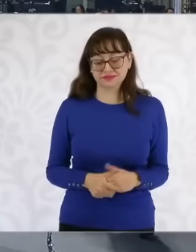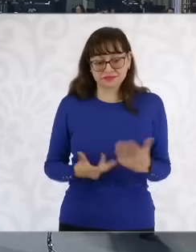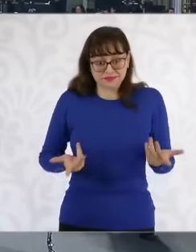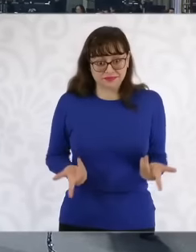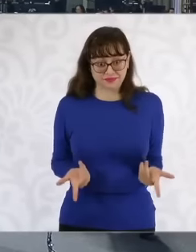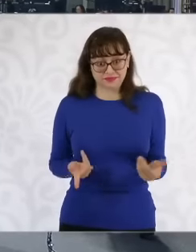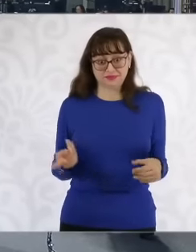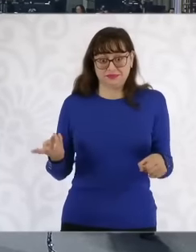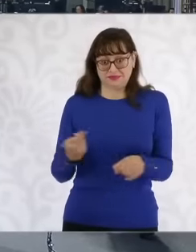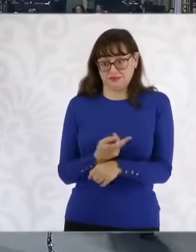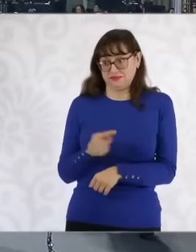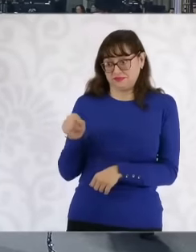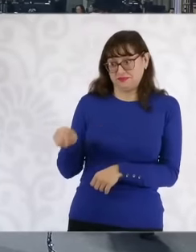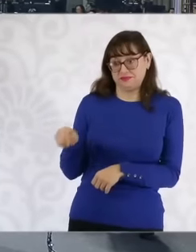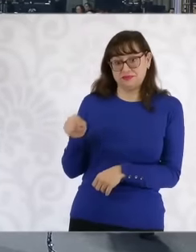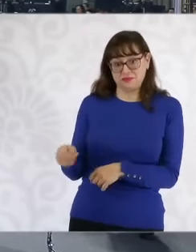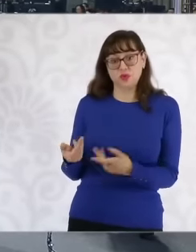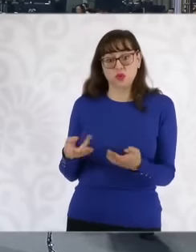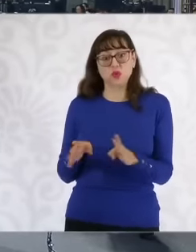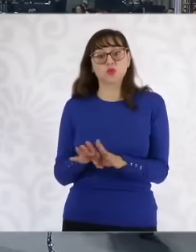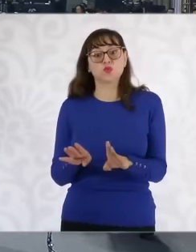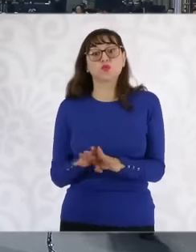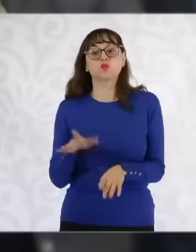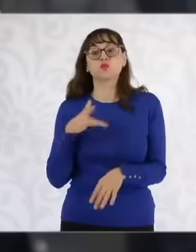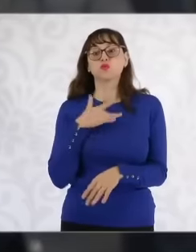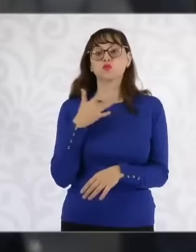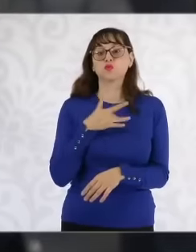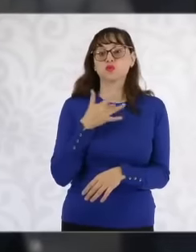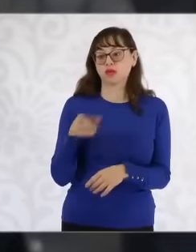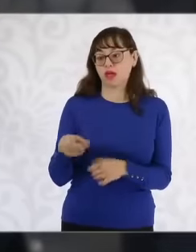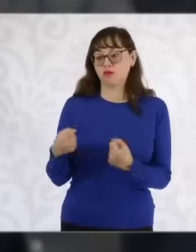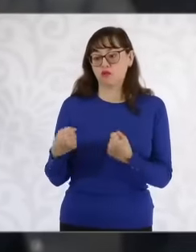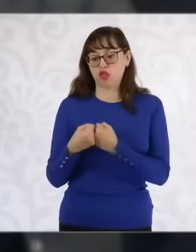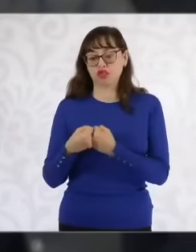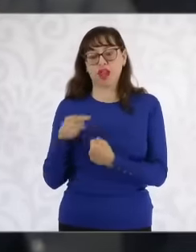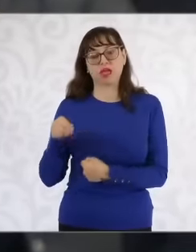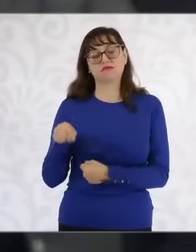work on this strategy taking into account that this area of the border is where the phenomenon of migration is exacerbated